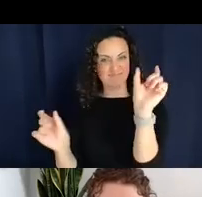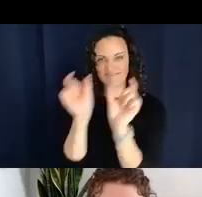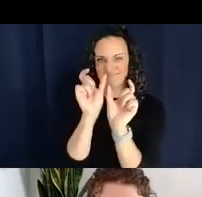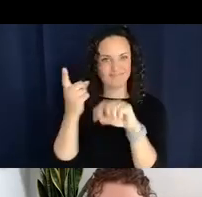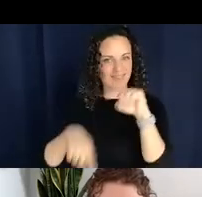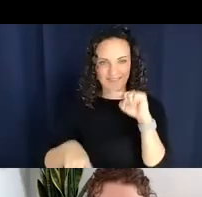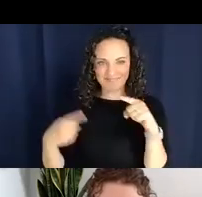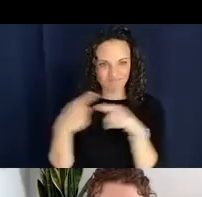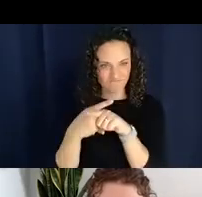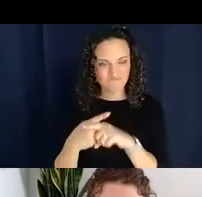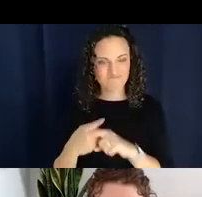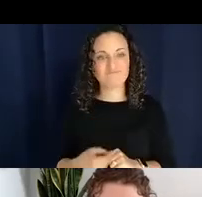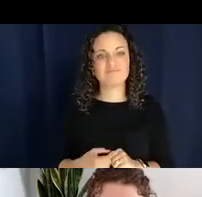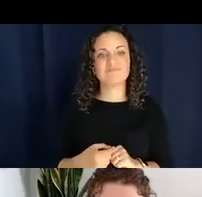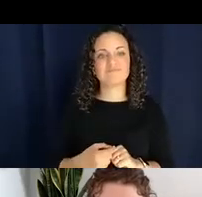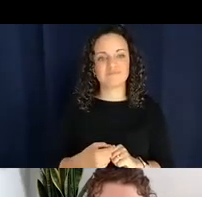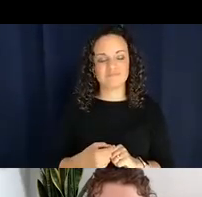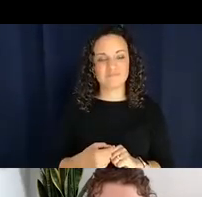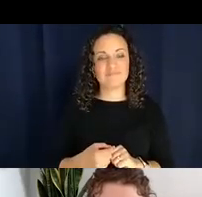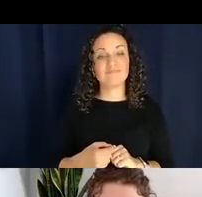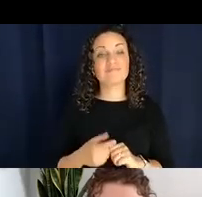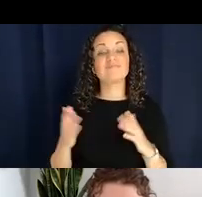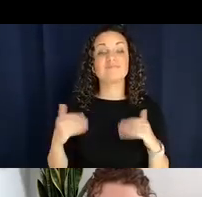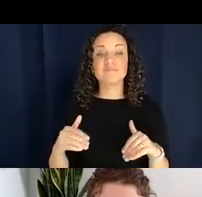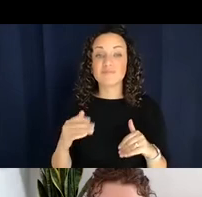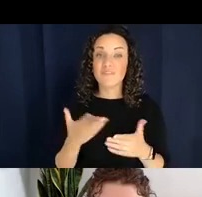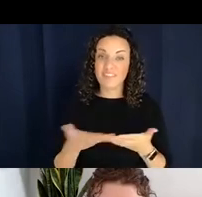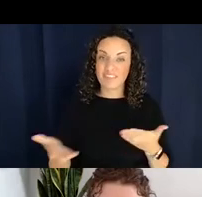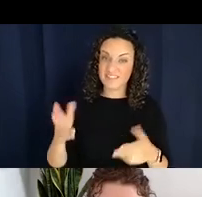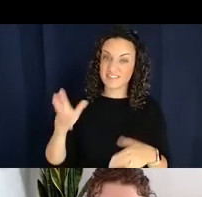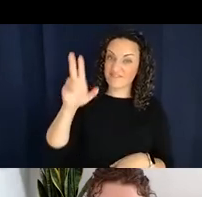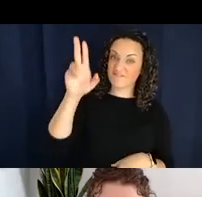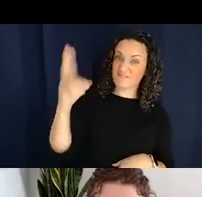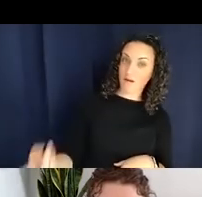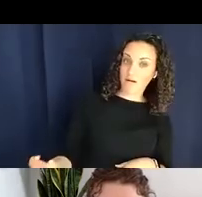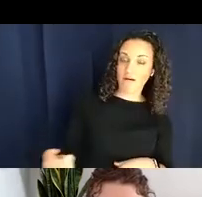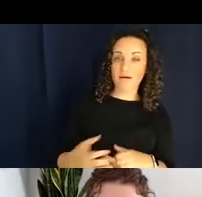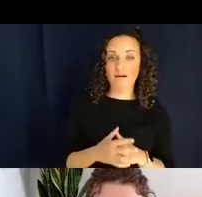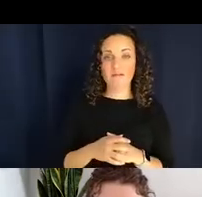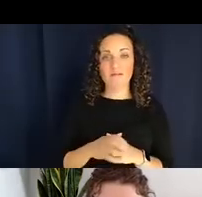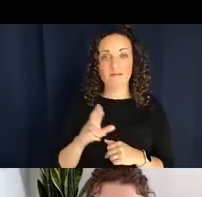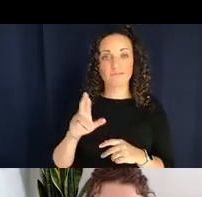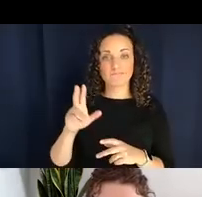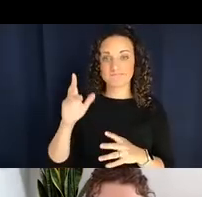are kind of like falling on their own or where there's an object falling or dropping without